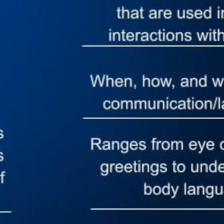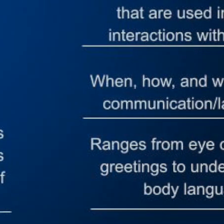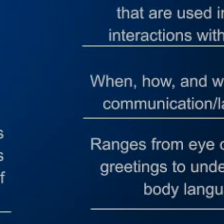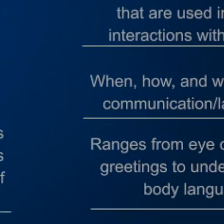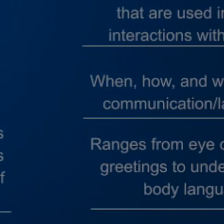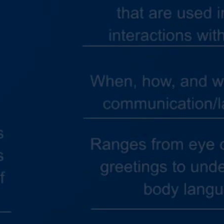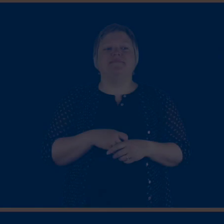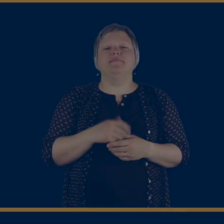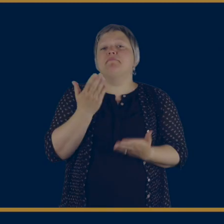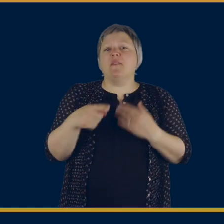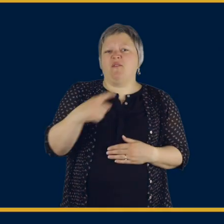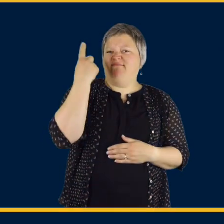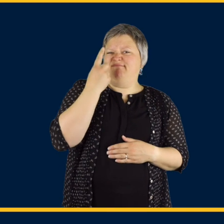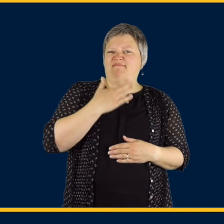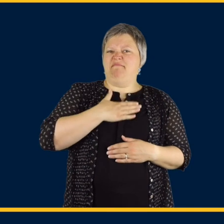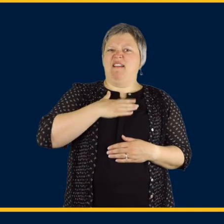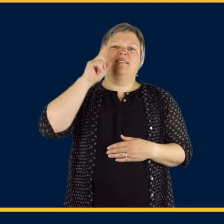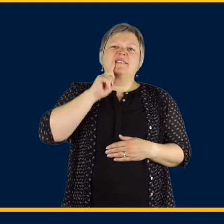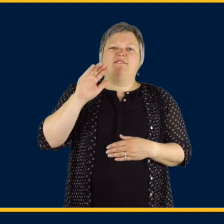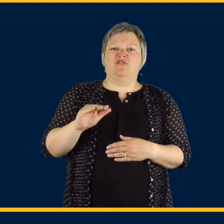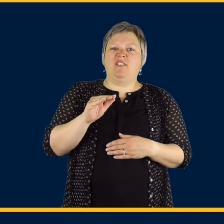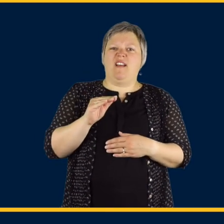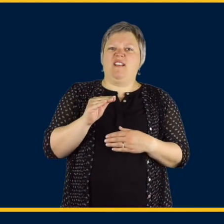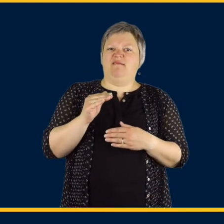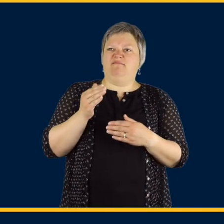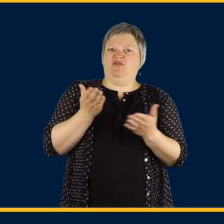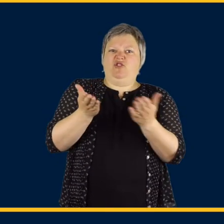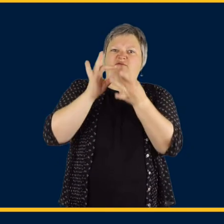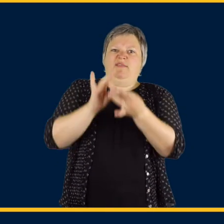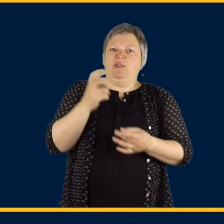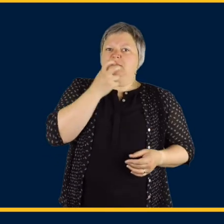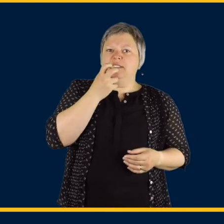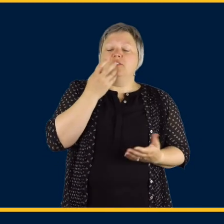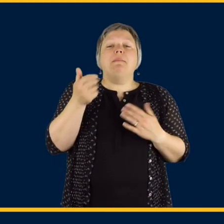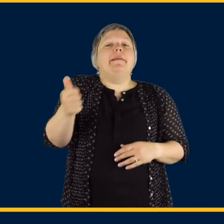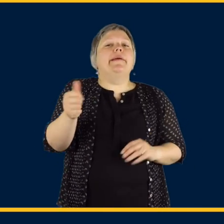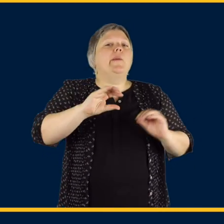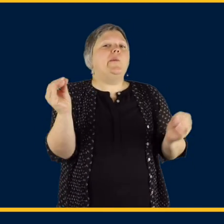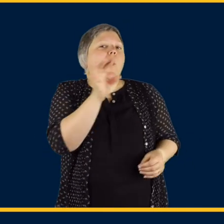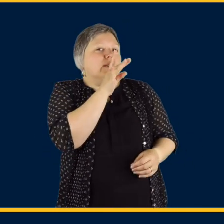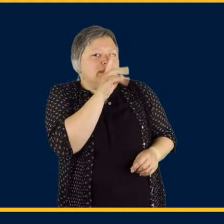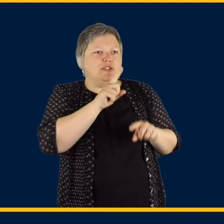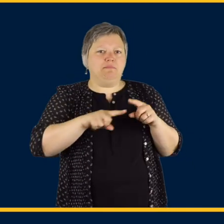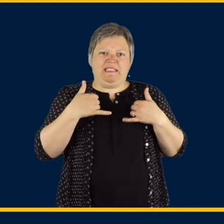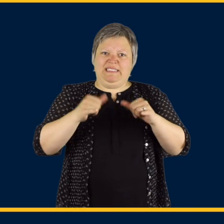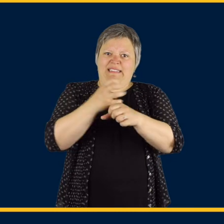So, maybe you're wondering why your deaf child receives speech language services even if they don't use your voice to communicate.